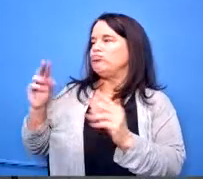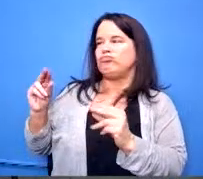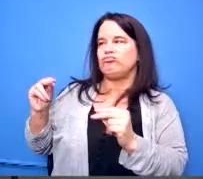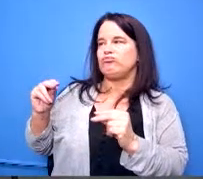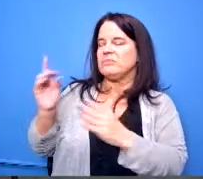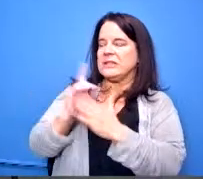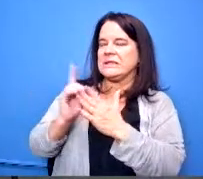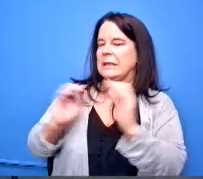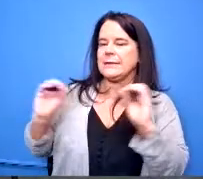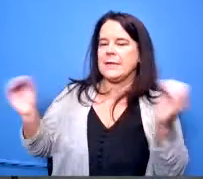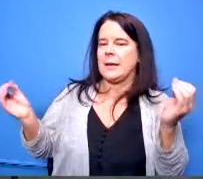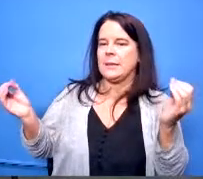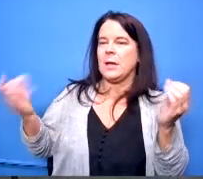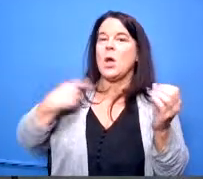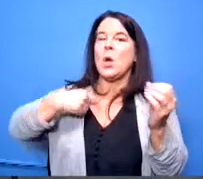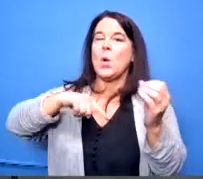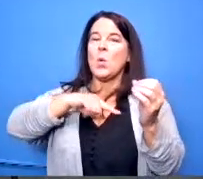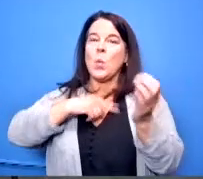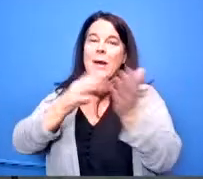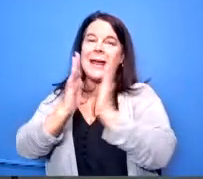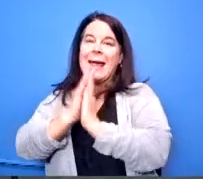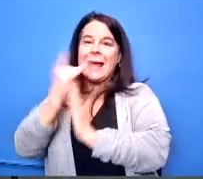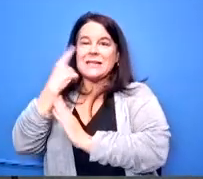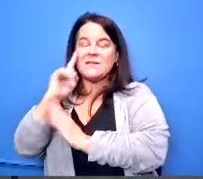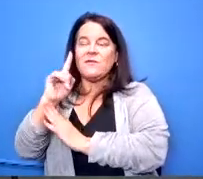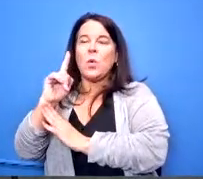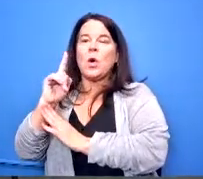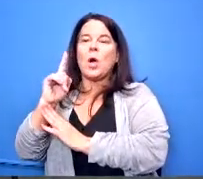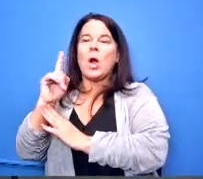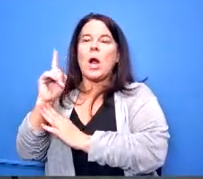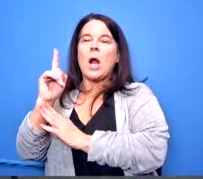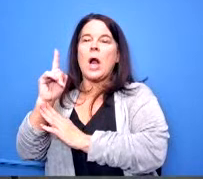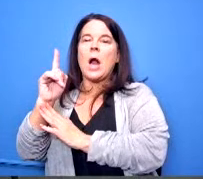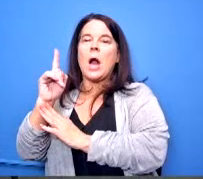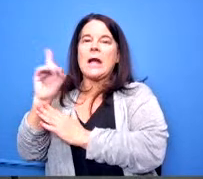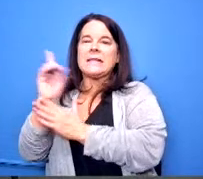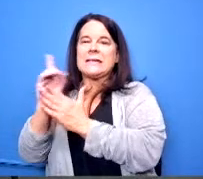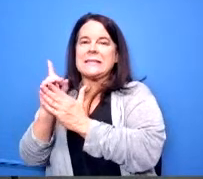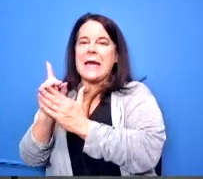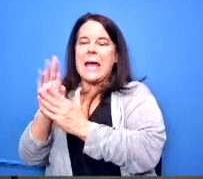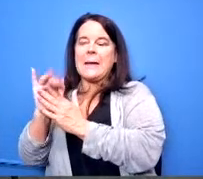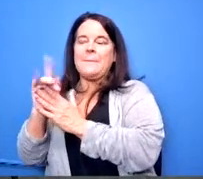we went out for bid for a design build company that was the first phase that we just finished